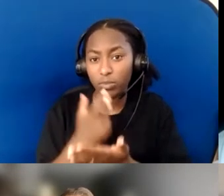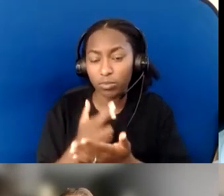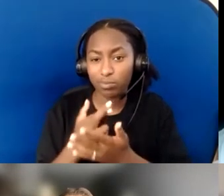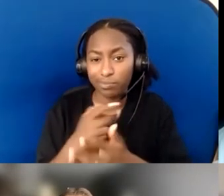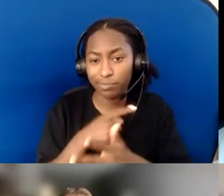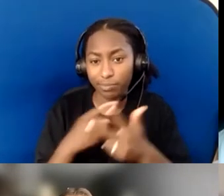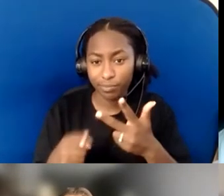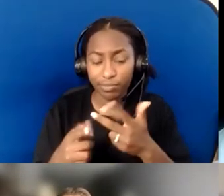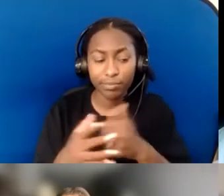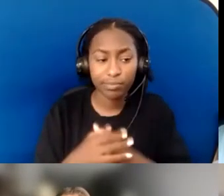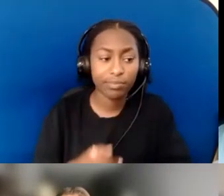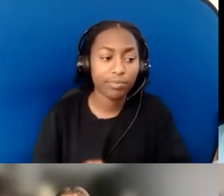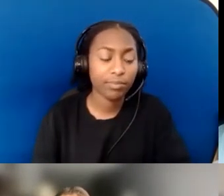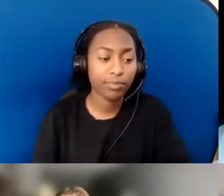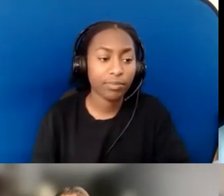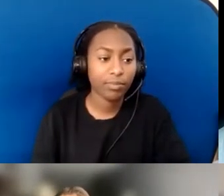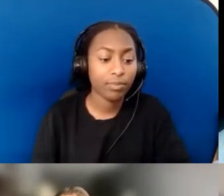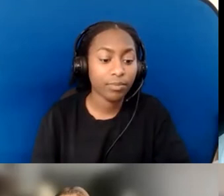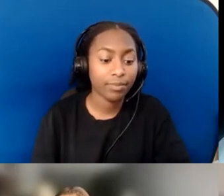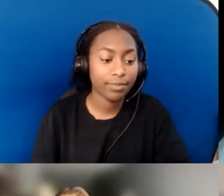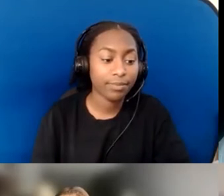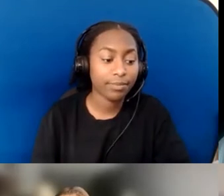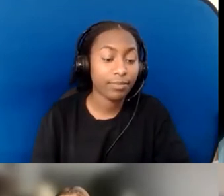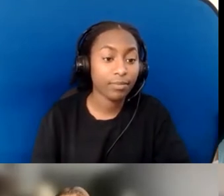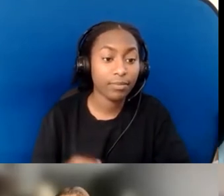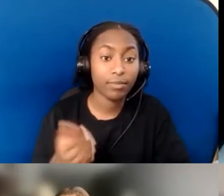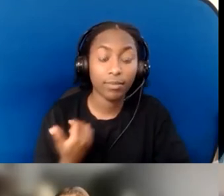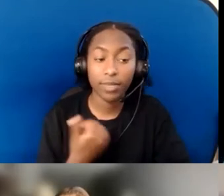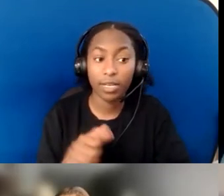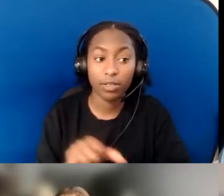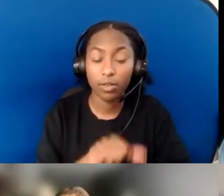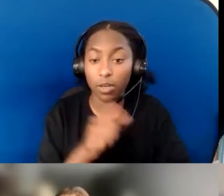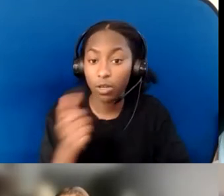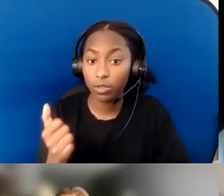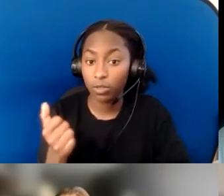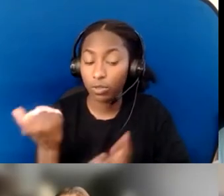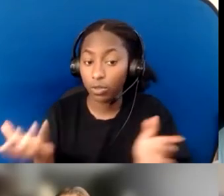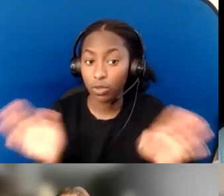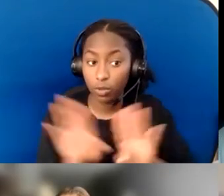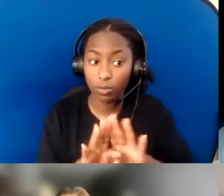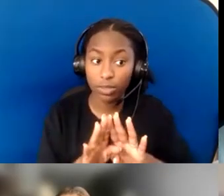Thanks, Victoria. Any other closing statements? We are at time, but I want to make space.